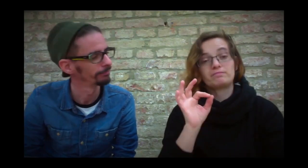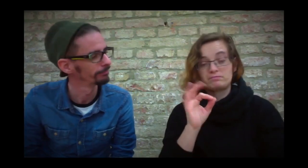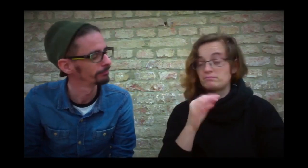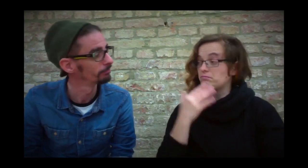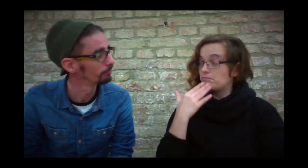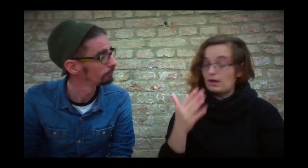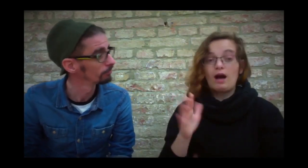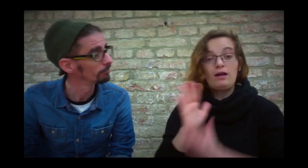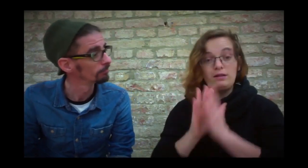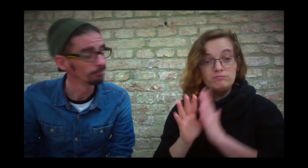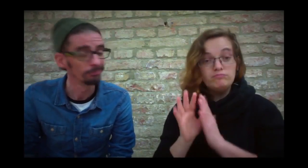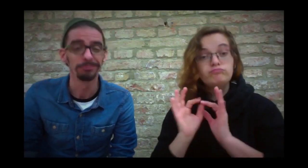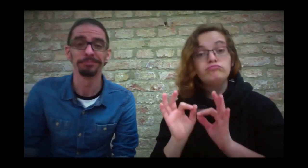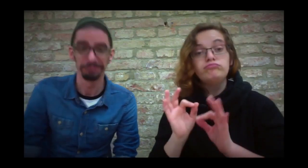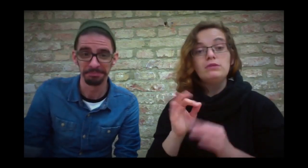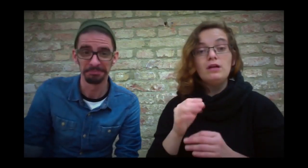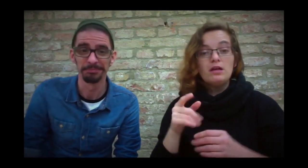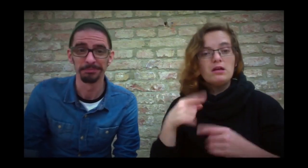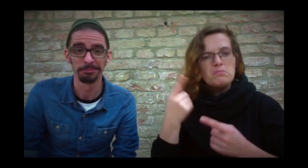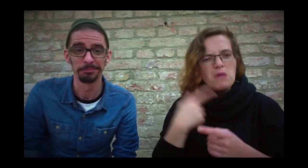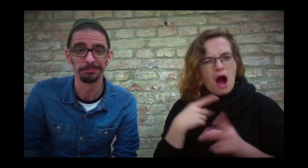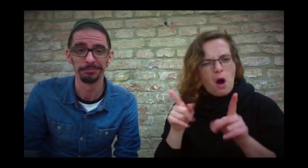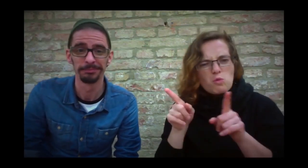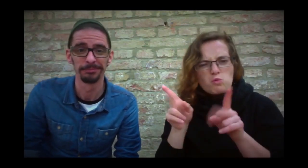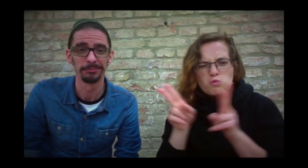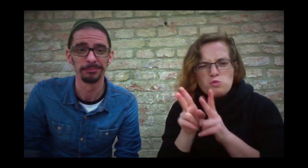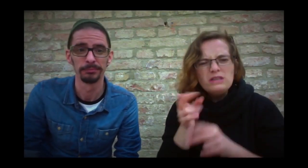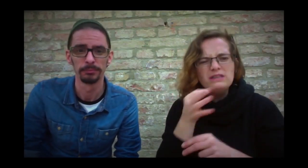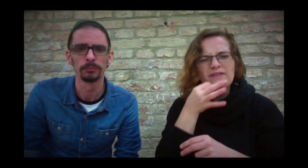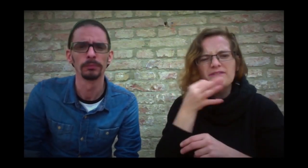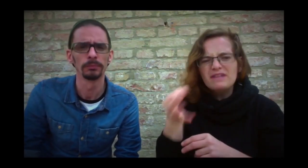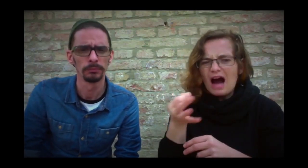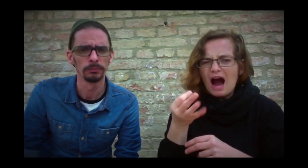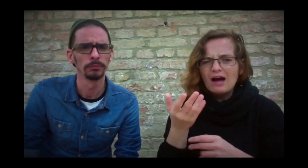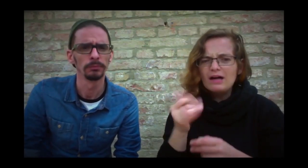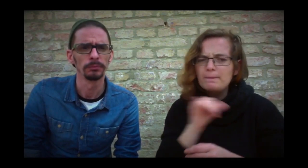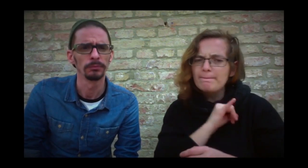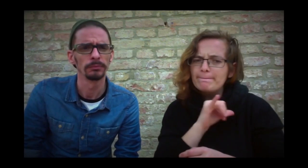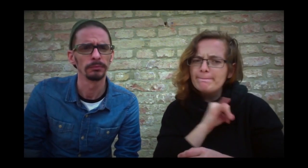Thanks for this overview. I've a question for you. I would like to know: